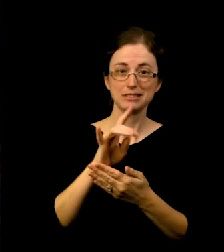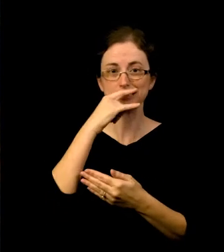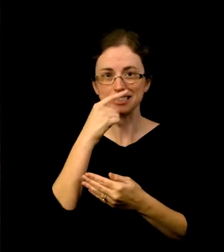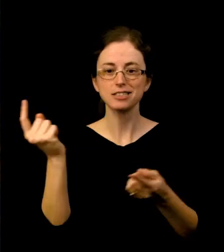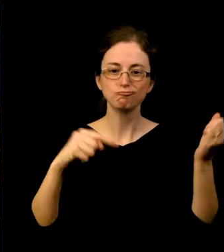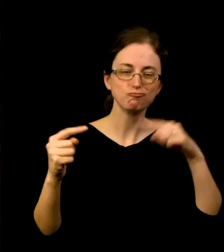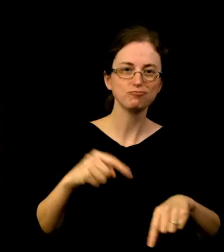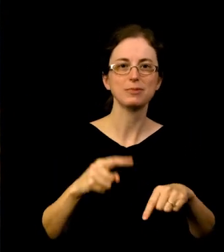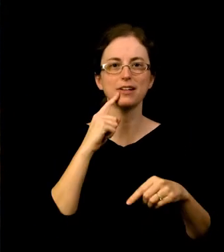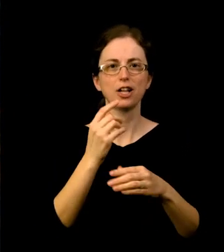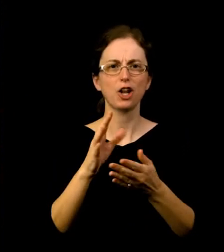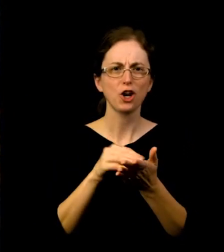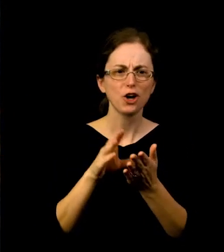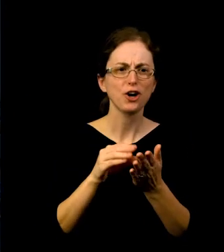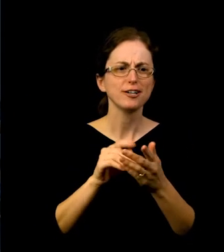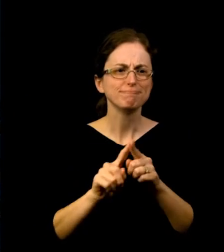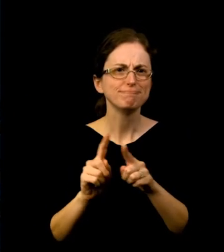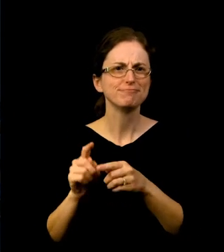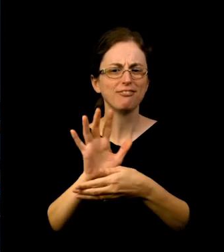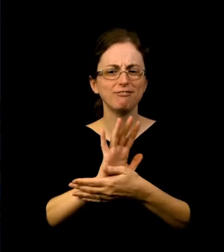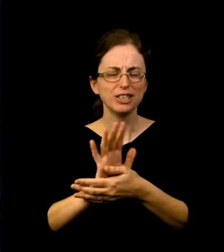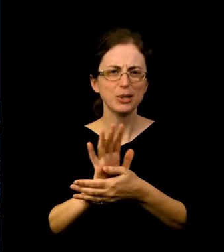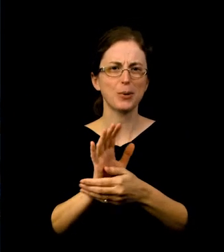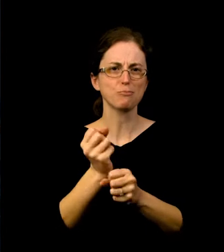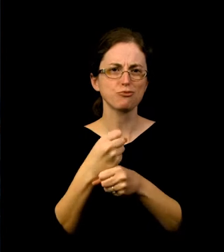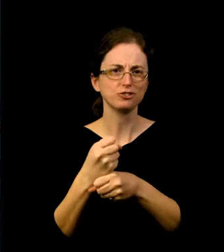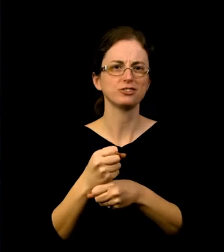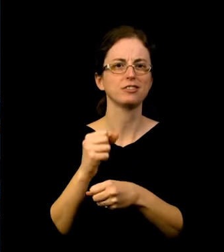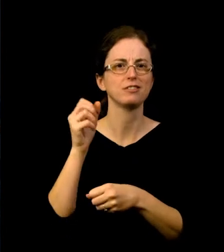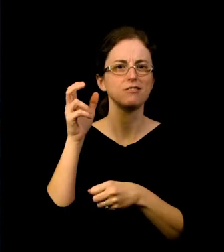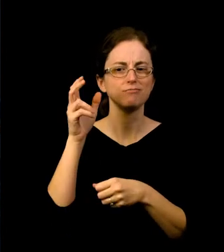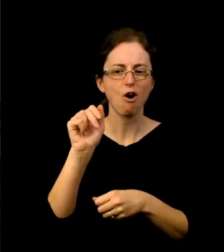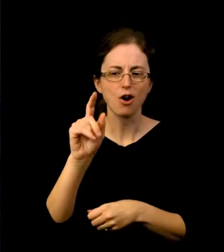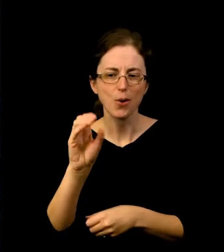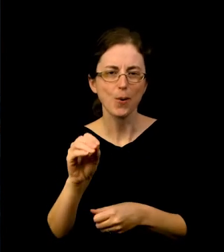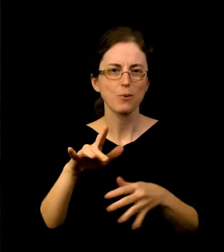audio recording and engineering, and how to just put a little twist on what they're already been doing with their phones.